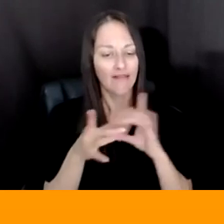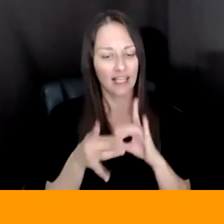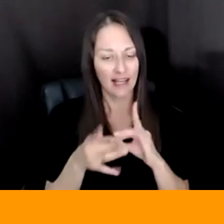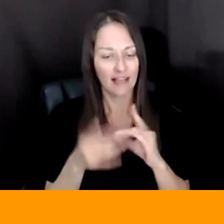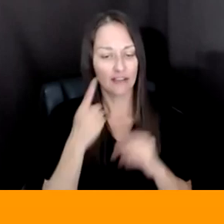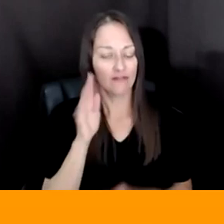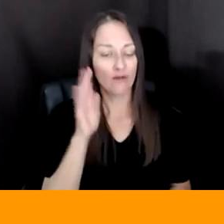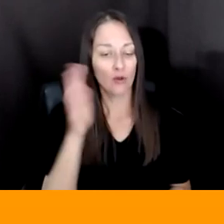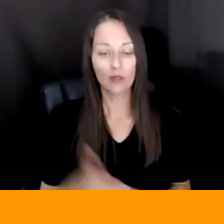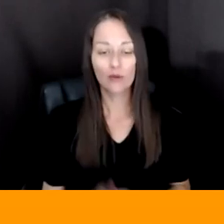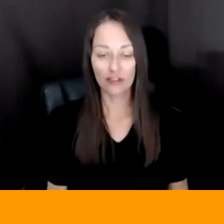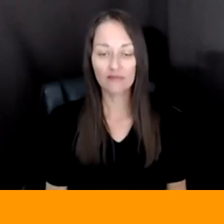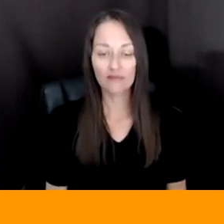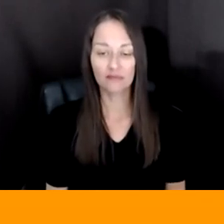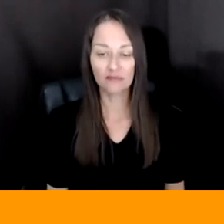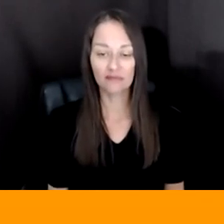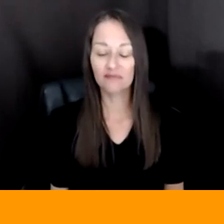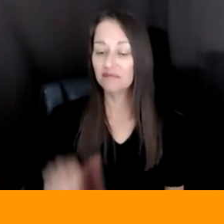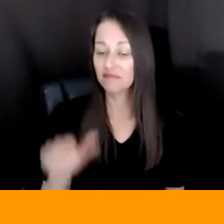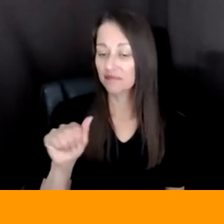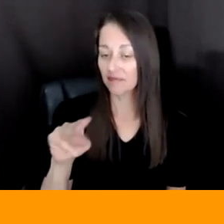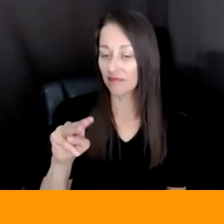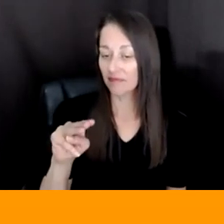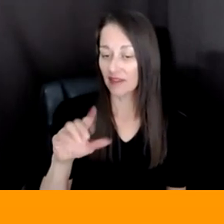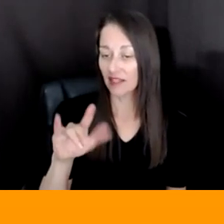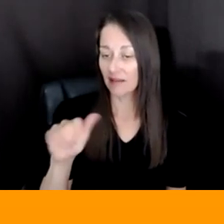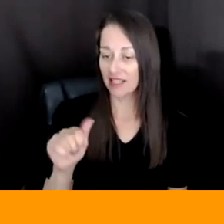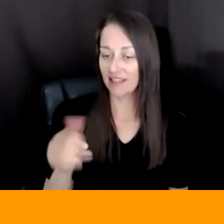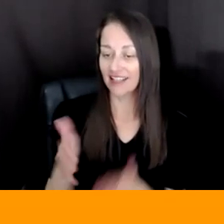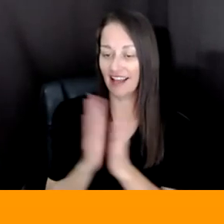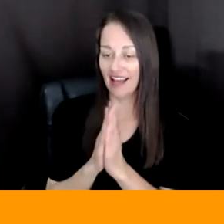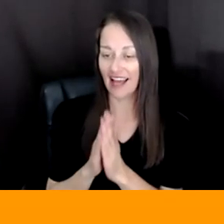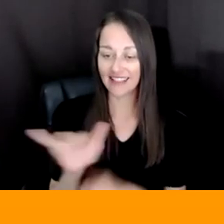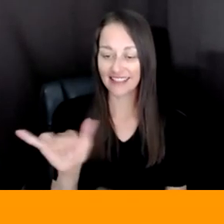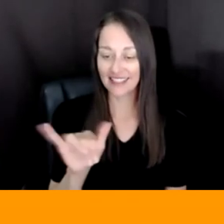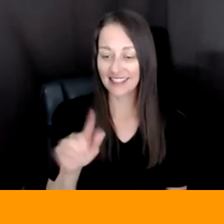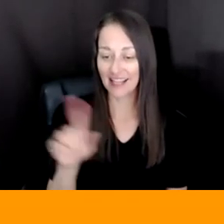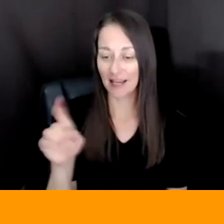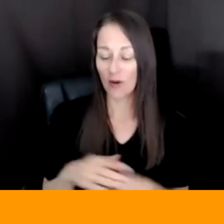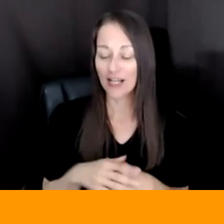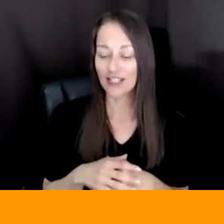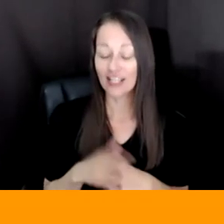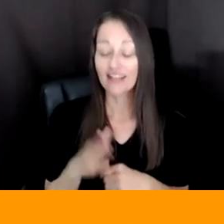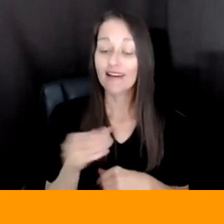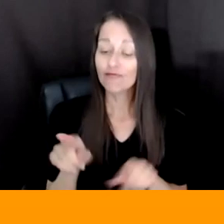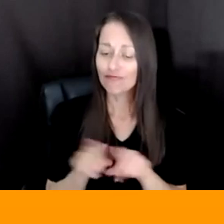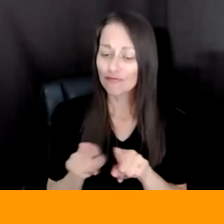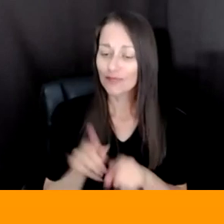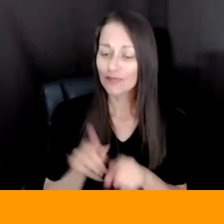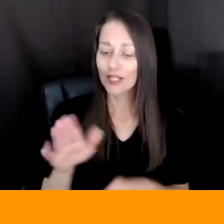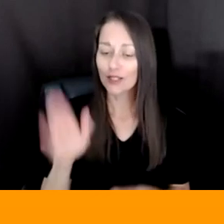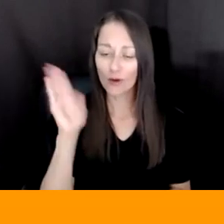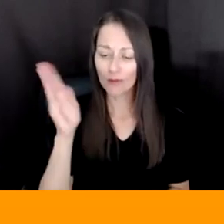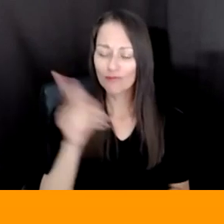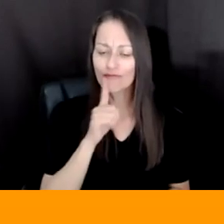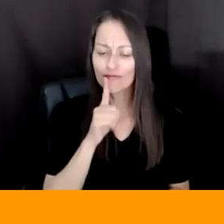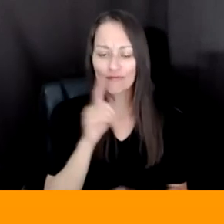GREAT. AND AMELIA I'M GOING TO ASK YOU THE SAME QUESTION, THEN ADD, IN IN YOUR PRESENTATION IT WAS REALLY FASCINATING TO HEAR ABOUT THE SEVEN GENERATIONS